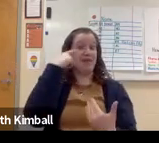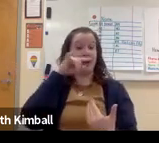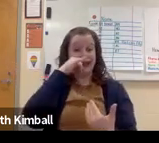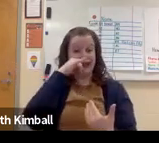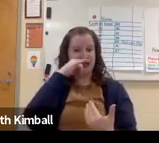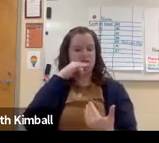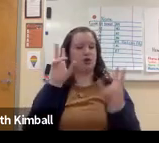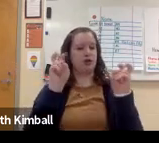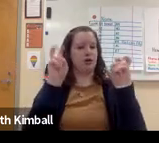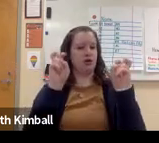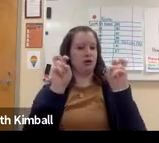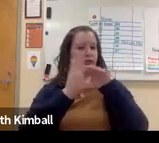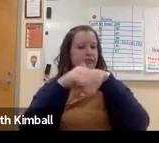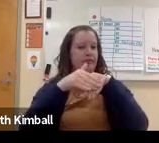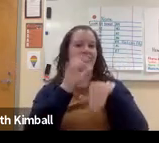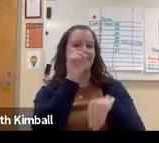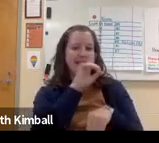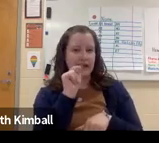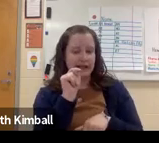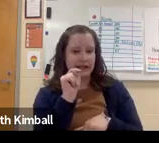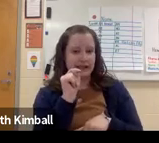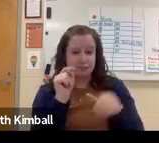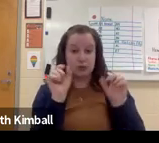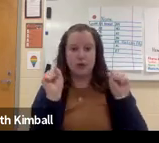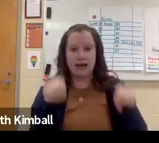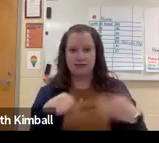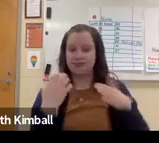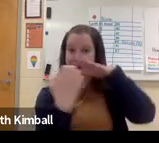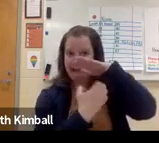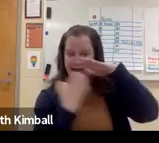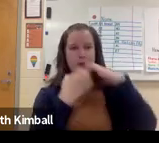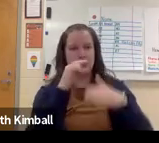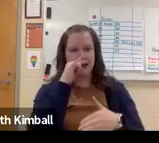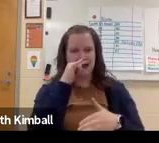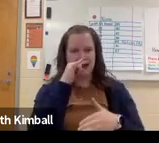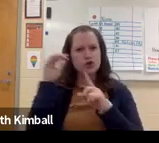more challenging. It is easy for children to fake it,